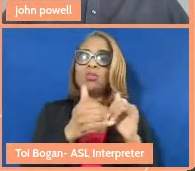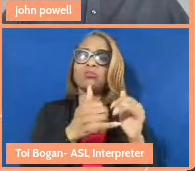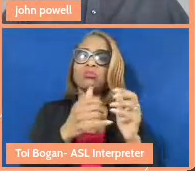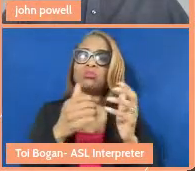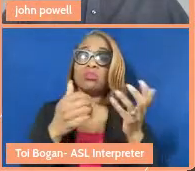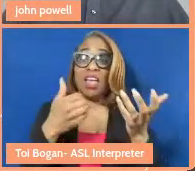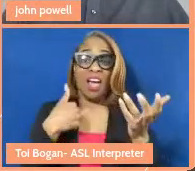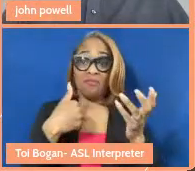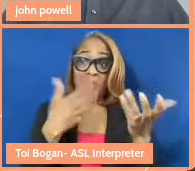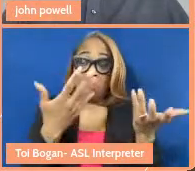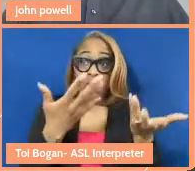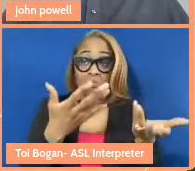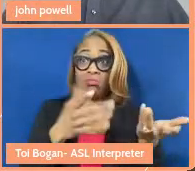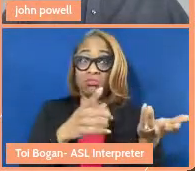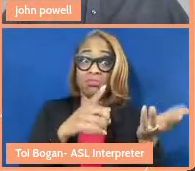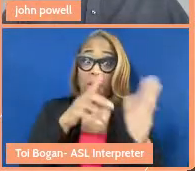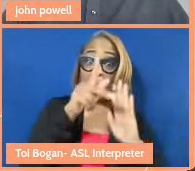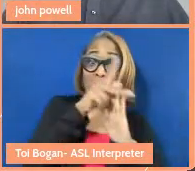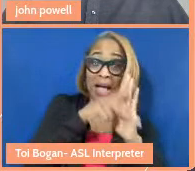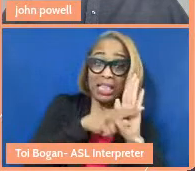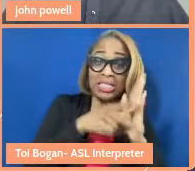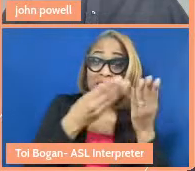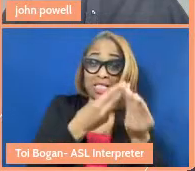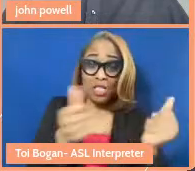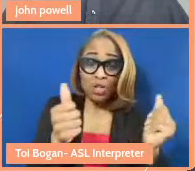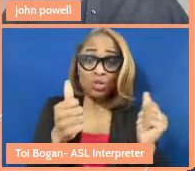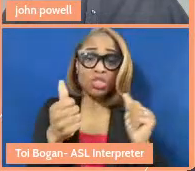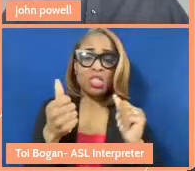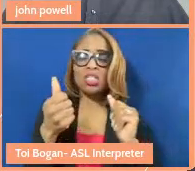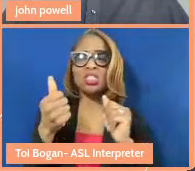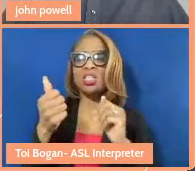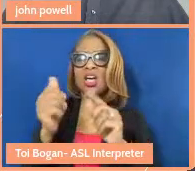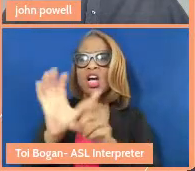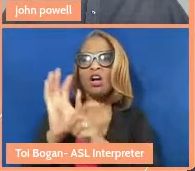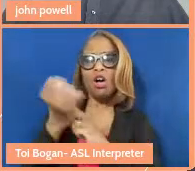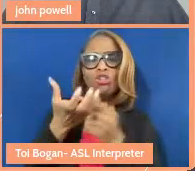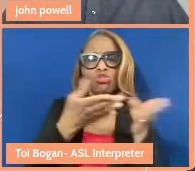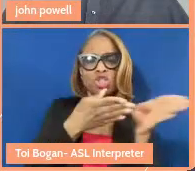solutions? Are there a series of policy solutions? What are the cultural shifts that need to happen